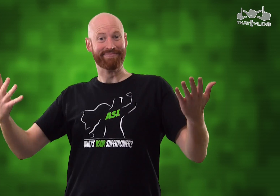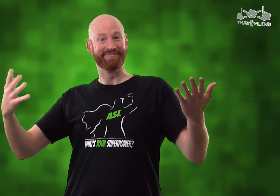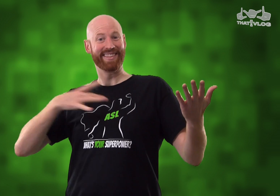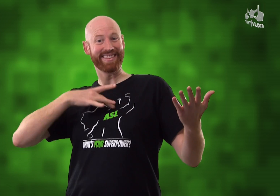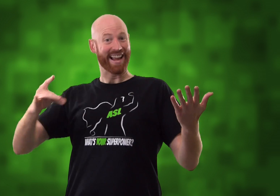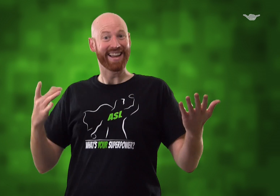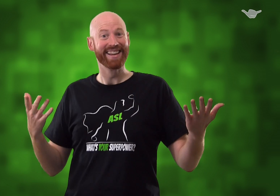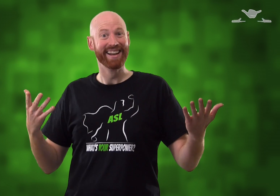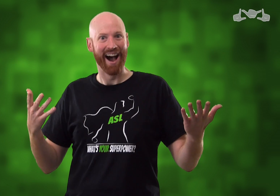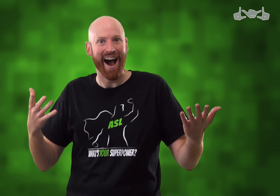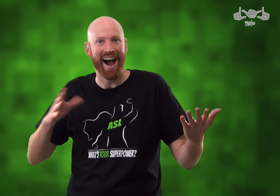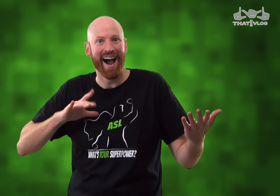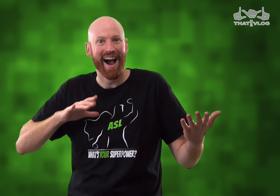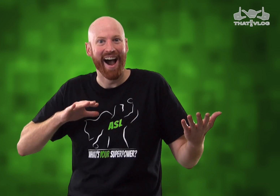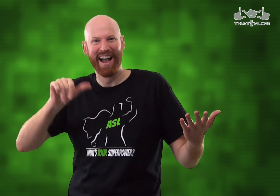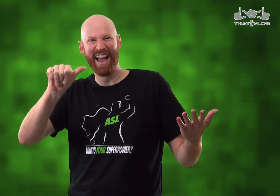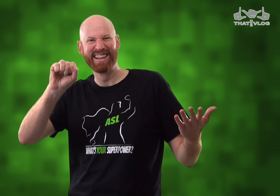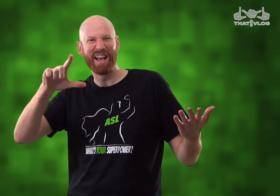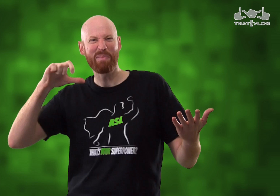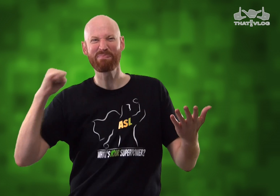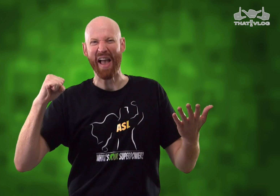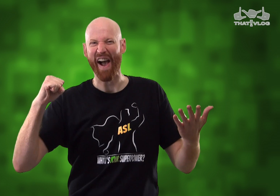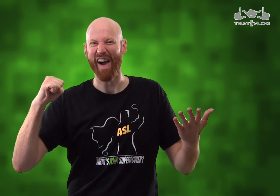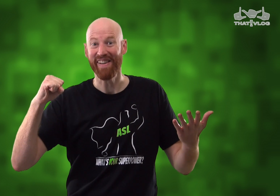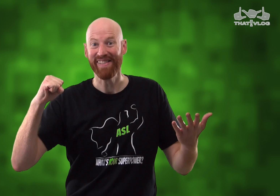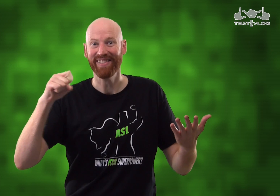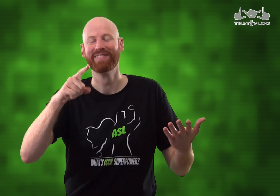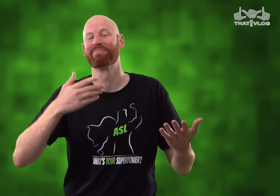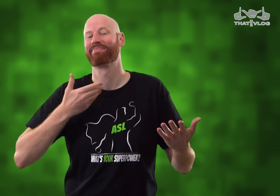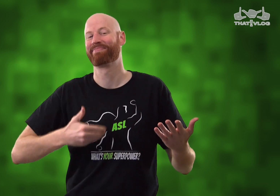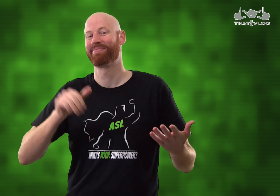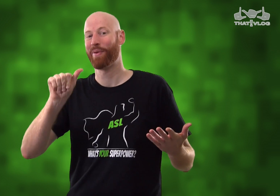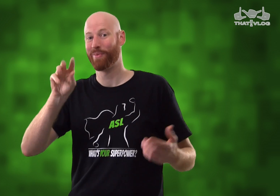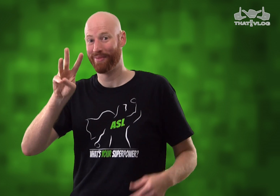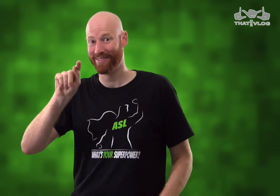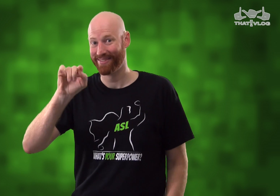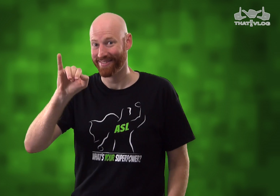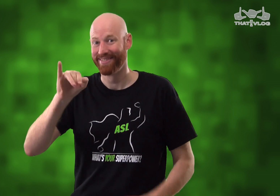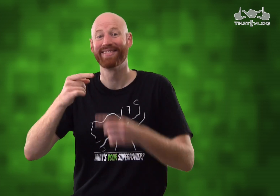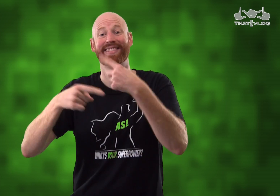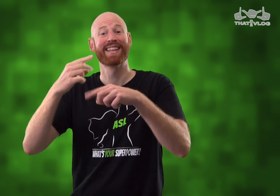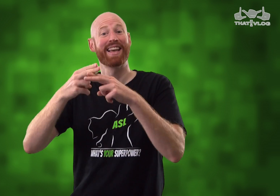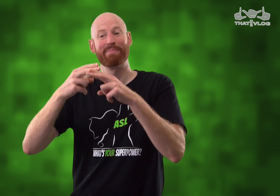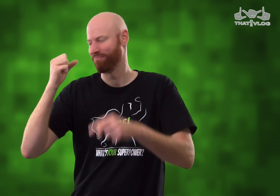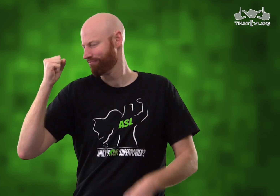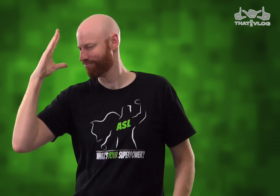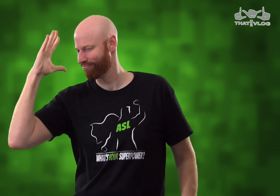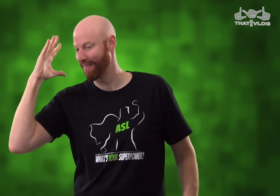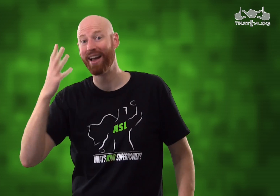Well, you guys like it? Yeah, ASL POWER! I'm Awti; this is my name sign;